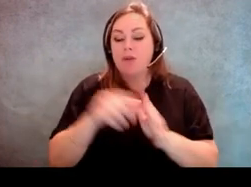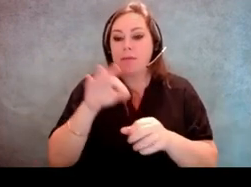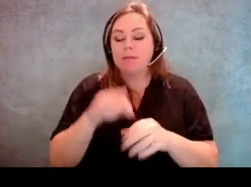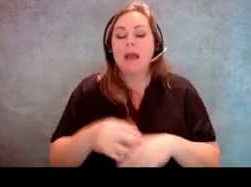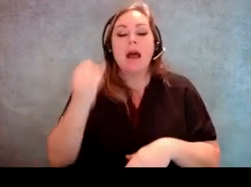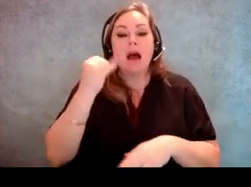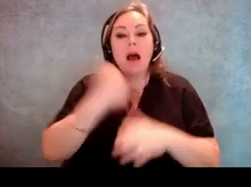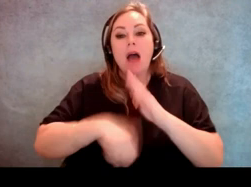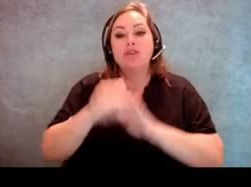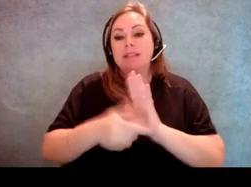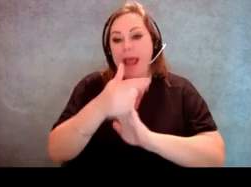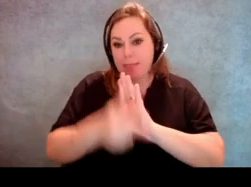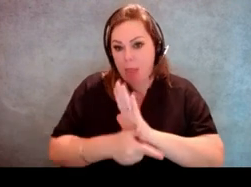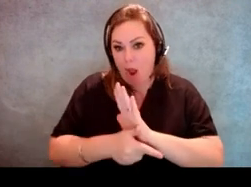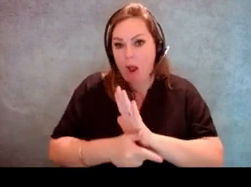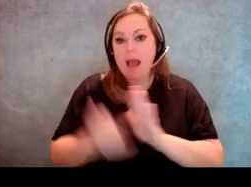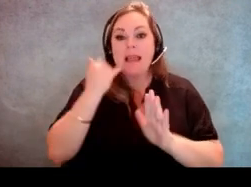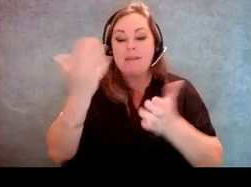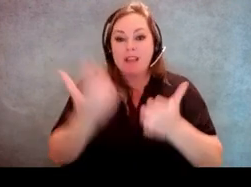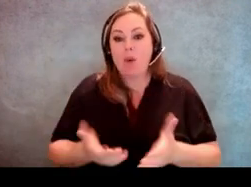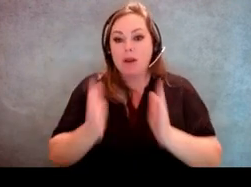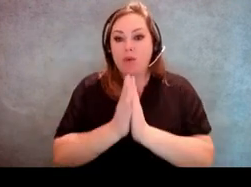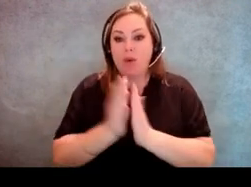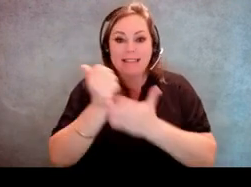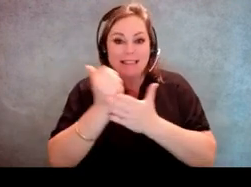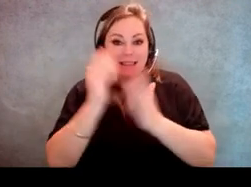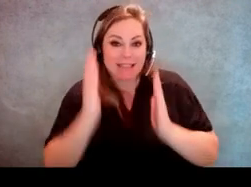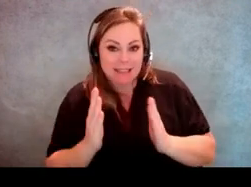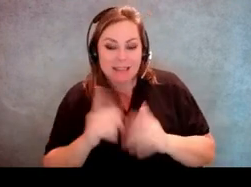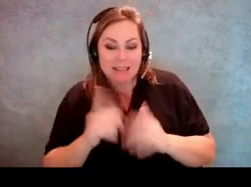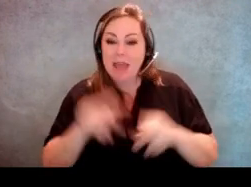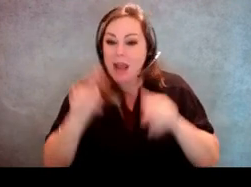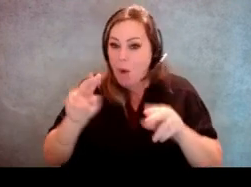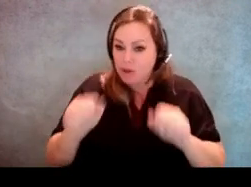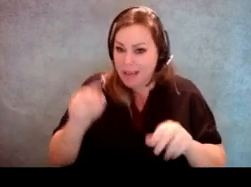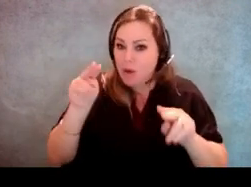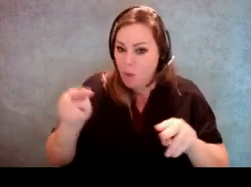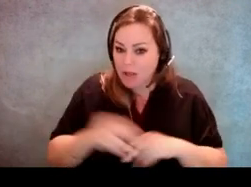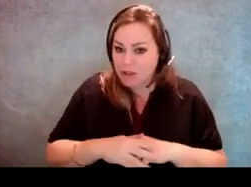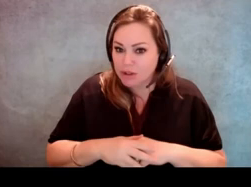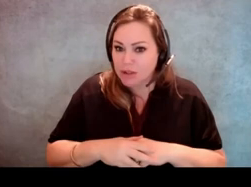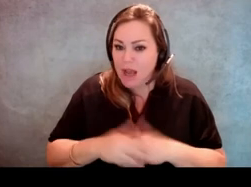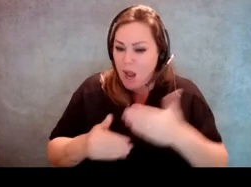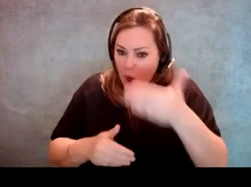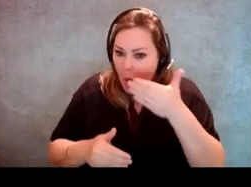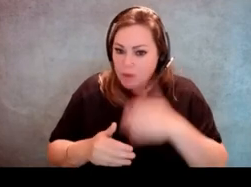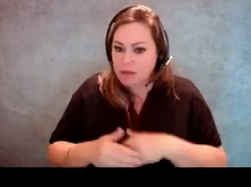a poll watcher can watch the whole voting process up close. What can be done if the voter objects?